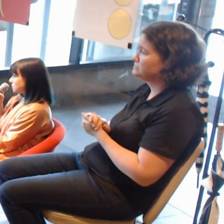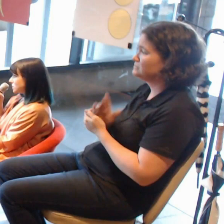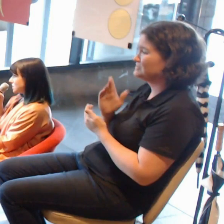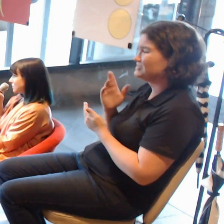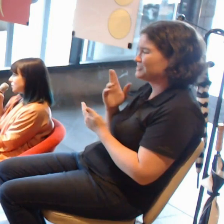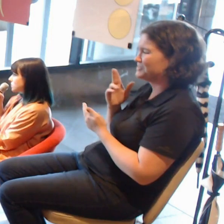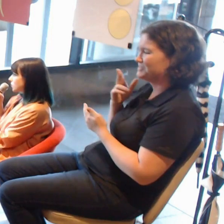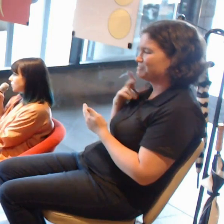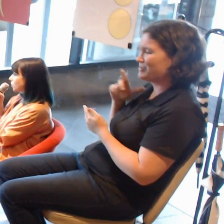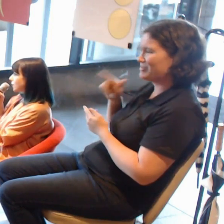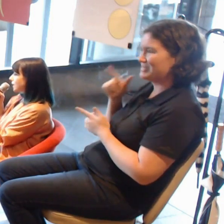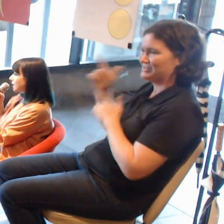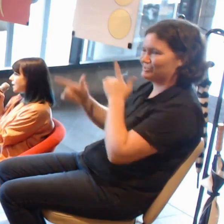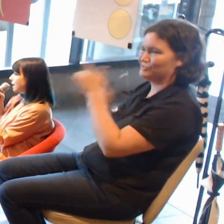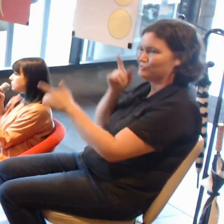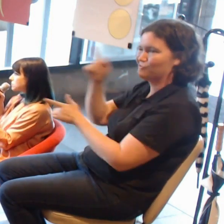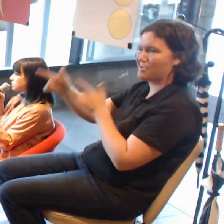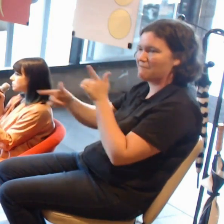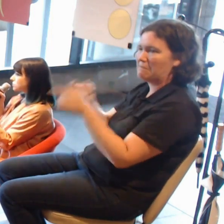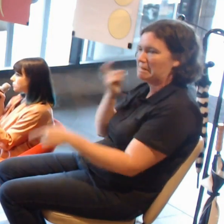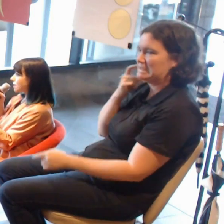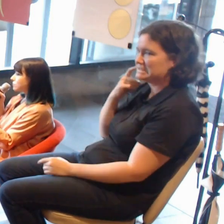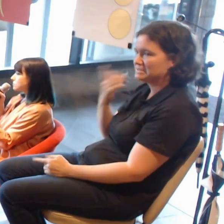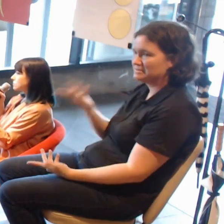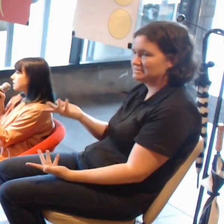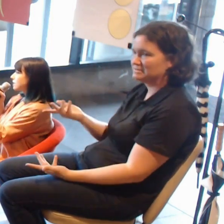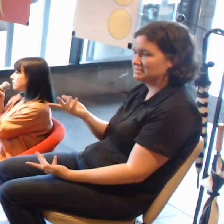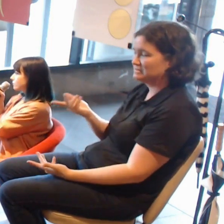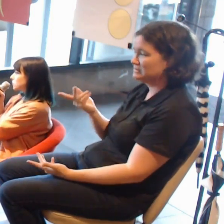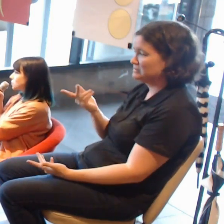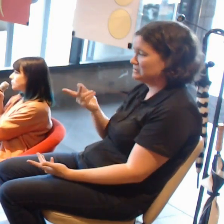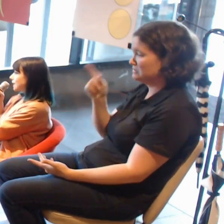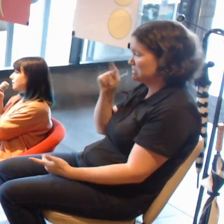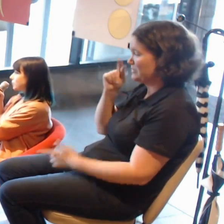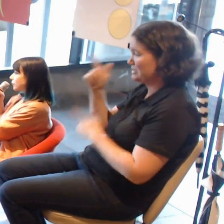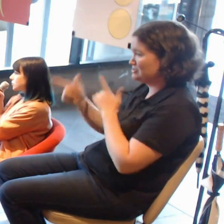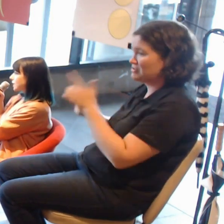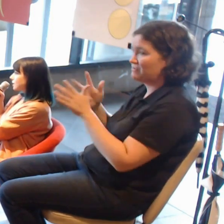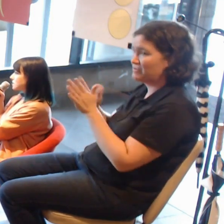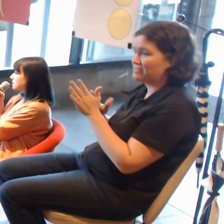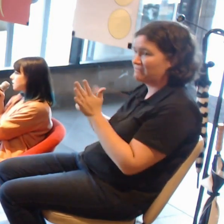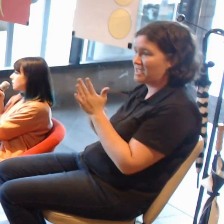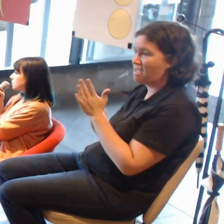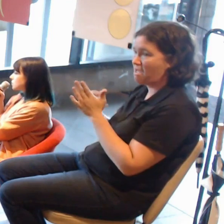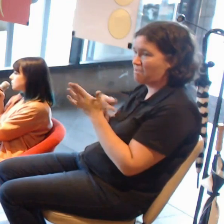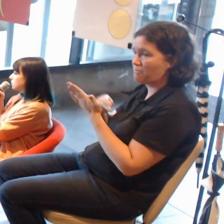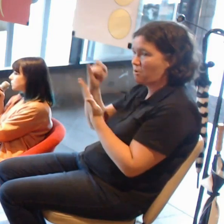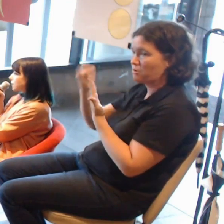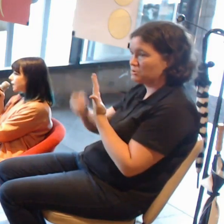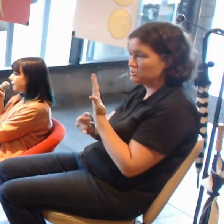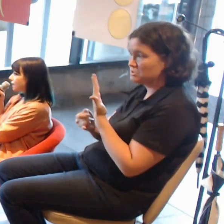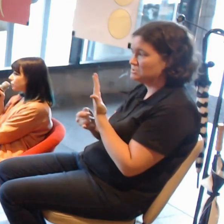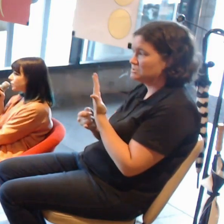So we are able to travel the virtual reality project to regional centres